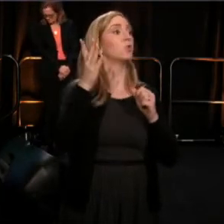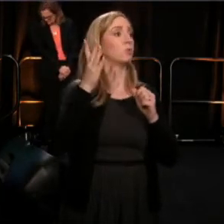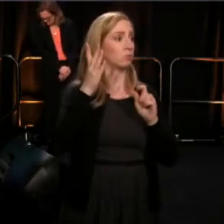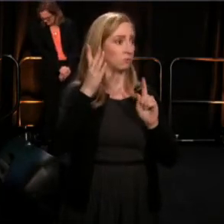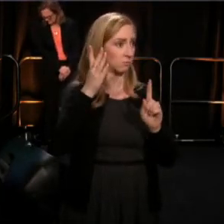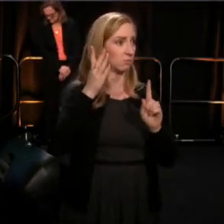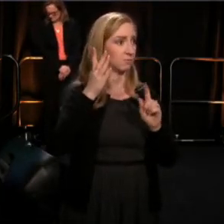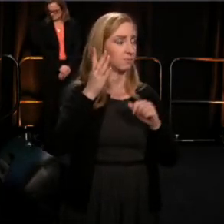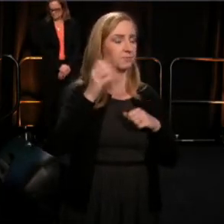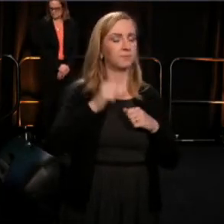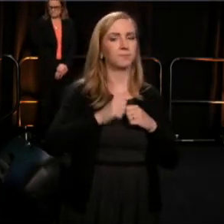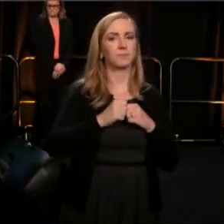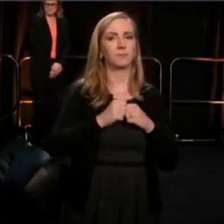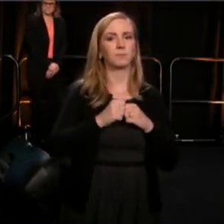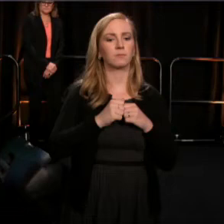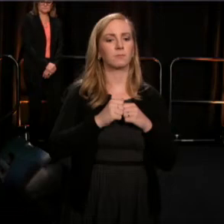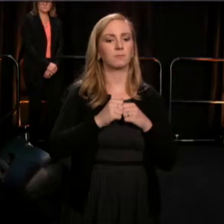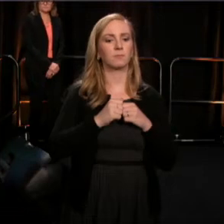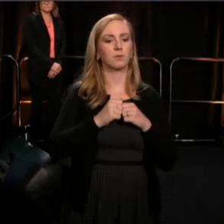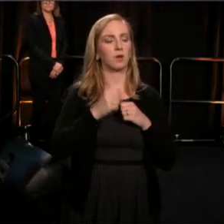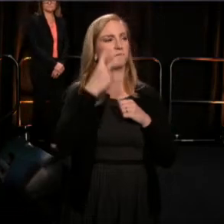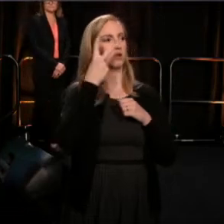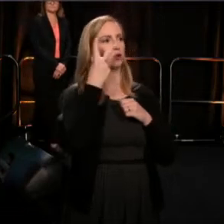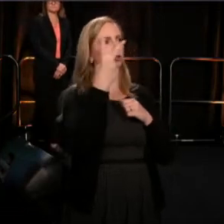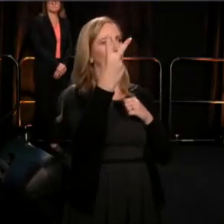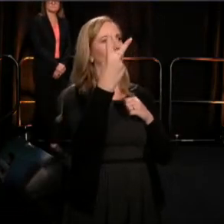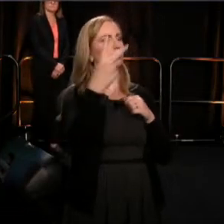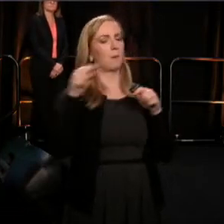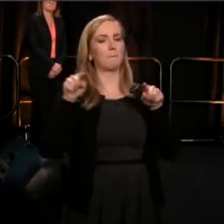two distinct and parallel traditions in black art.